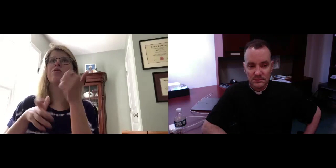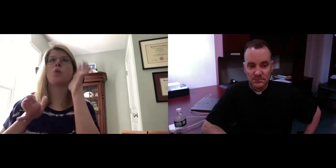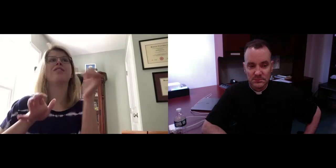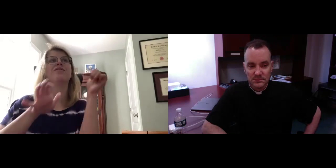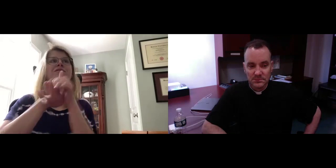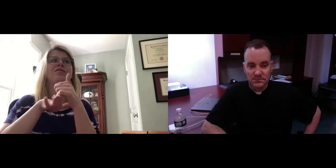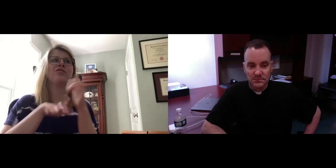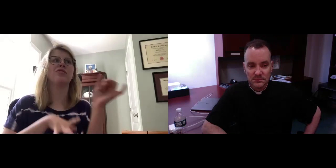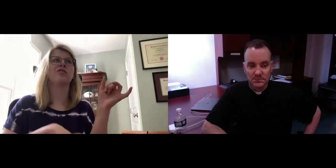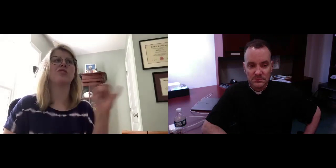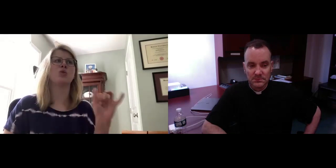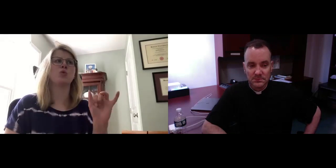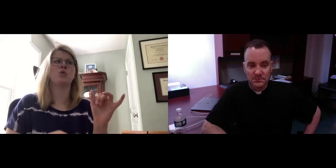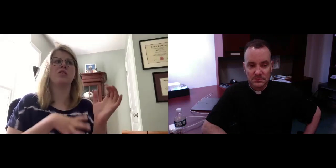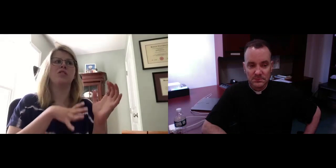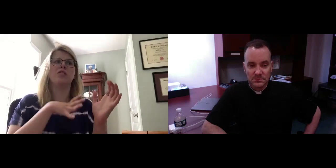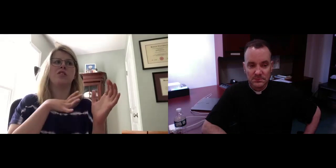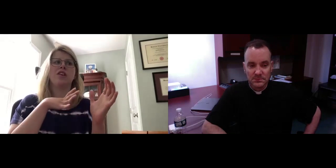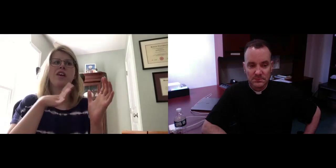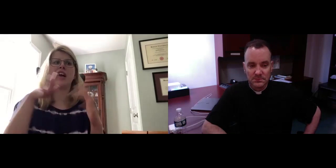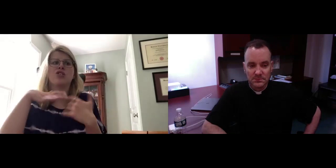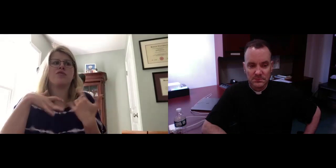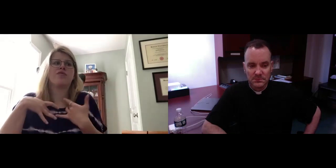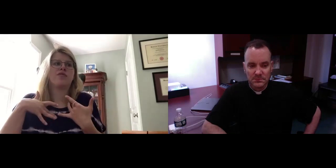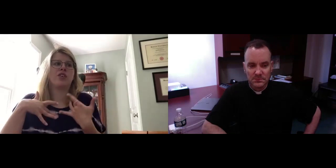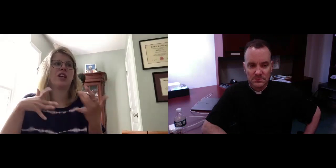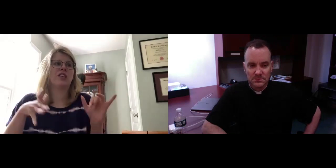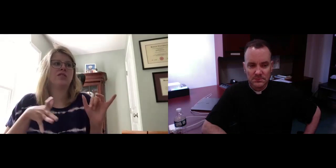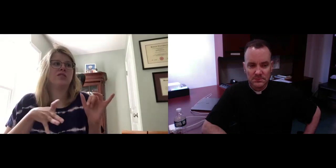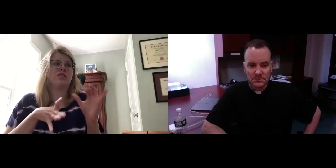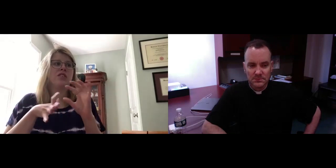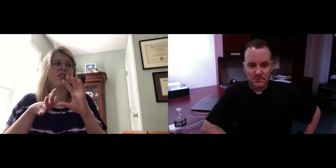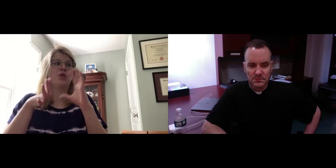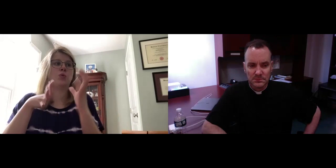As we heard in the reading today about those wicked people that go from bad to